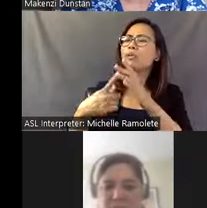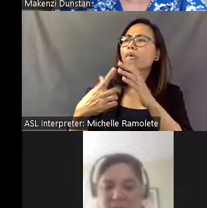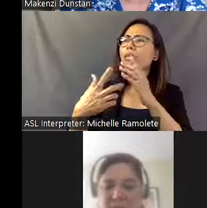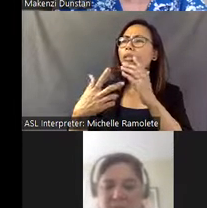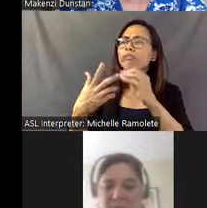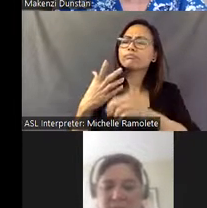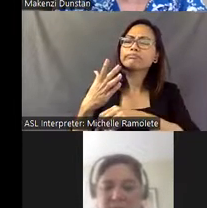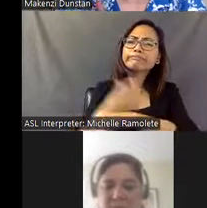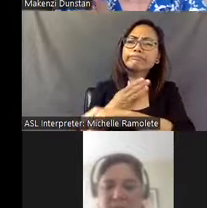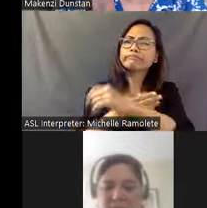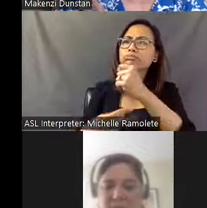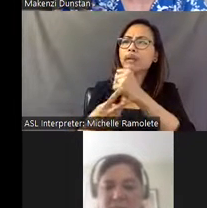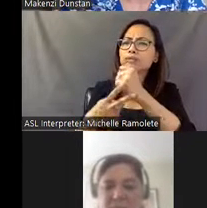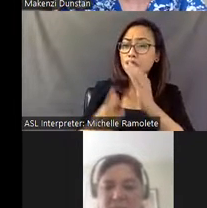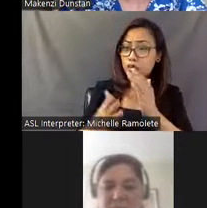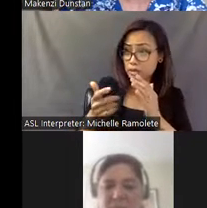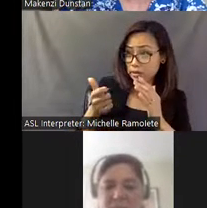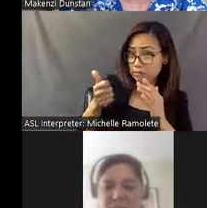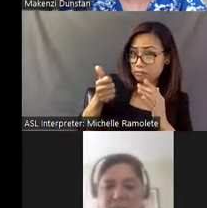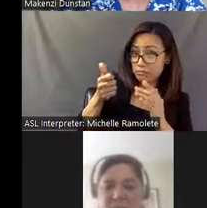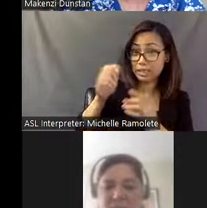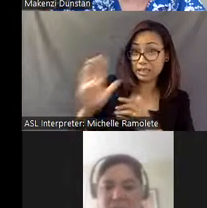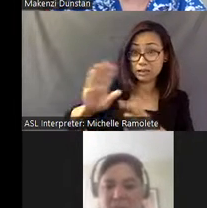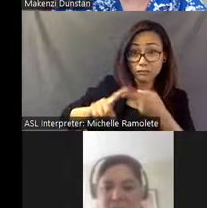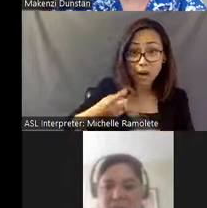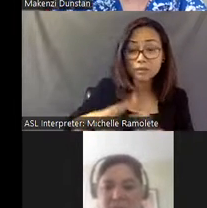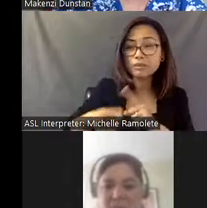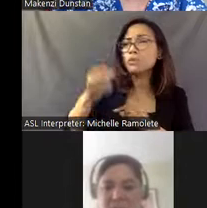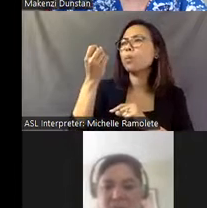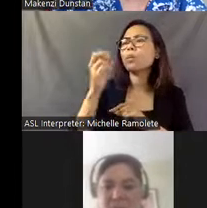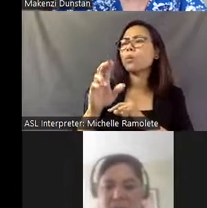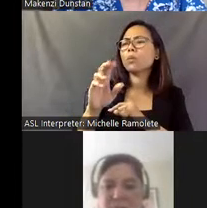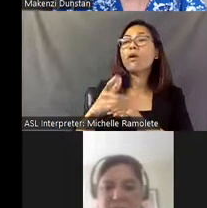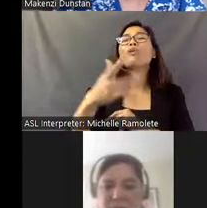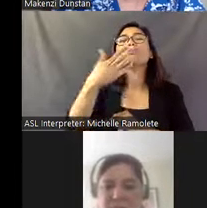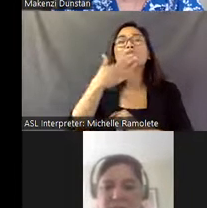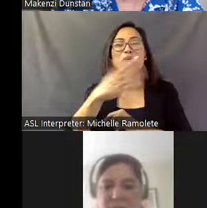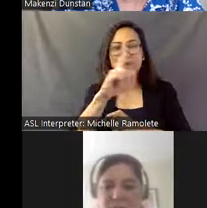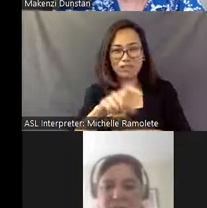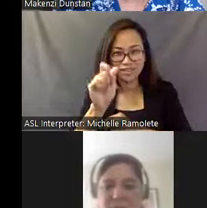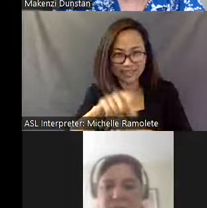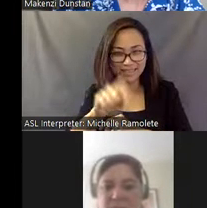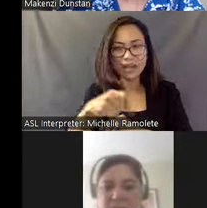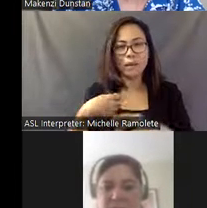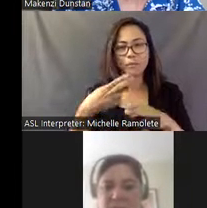Were they friends, or how were they connected to St. EOM?" [Mike] Yeah, that's a good question. I kind of briefly go over that.